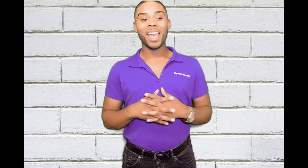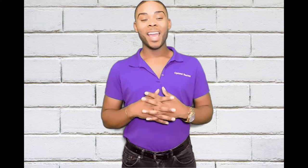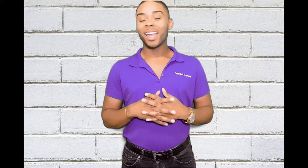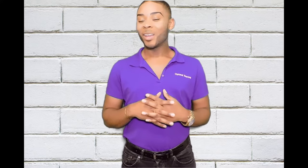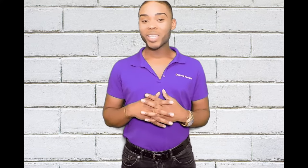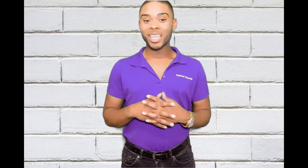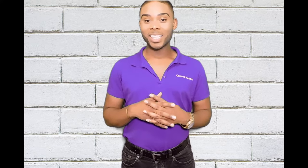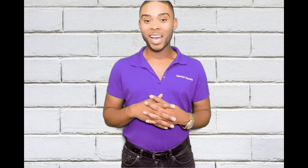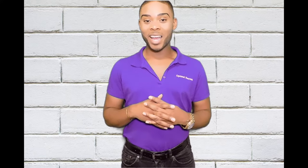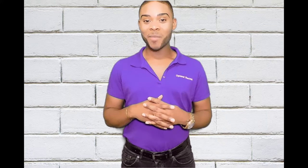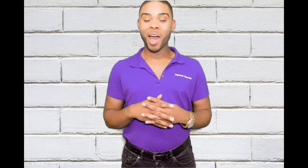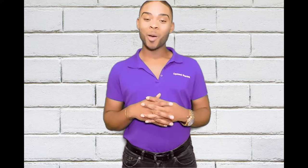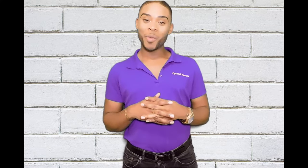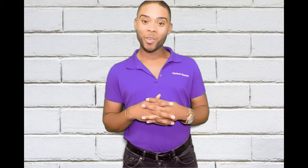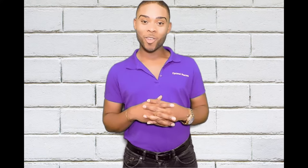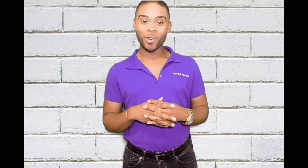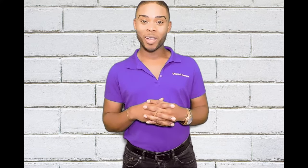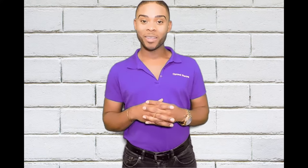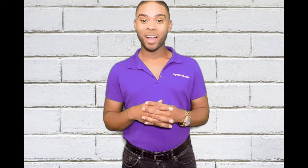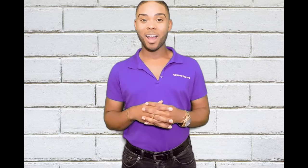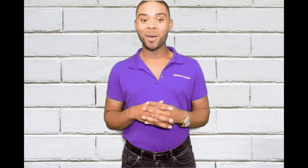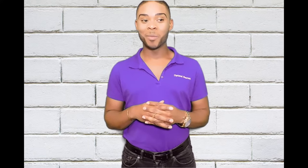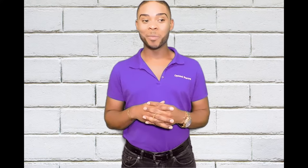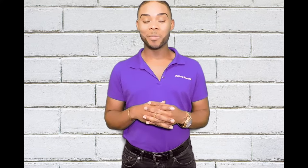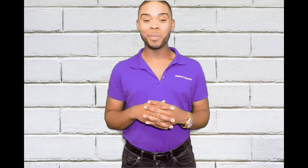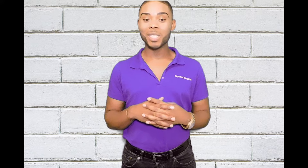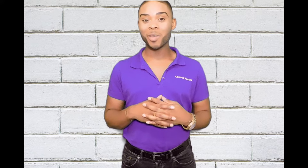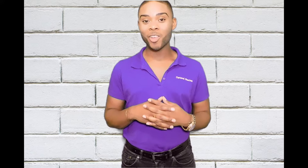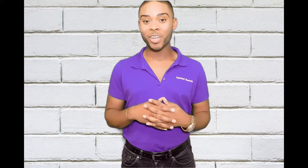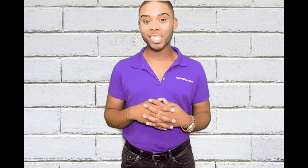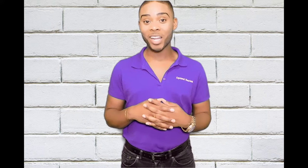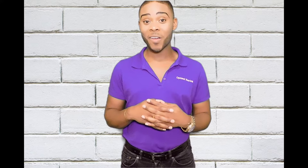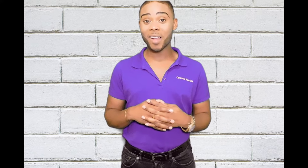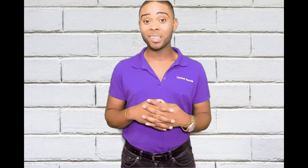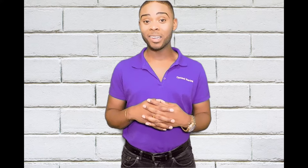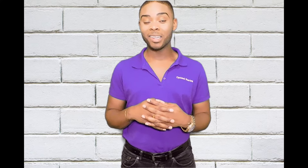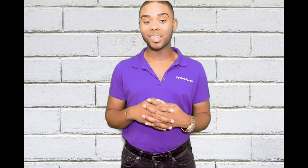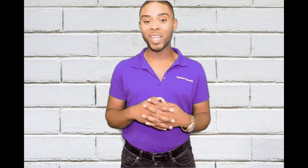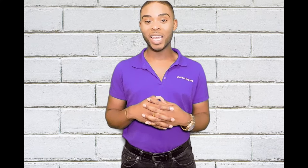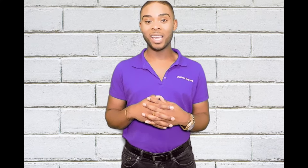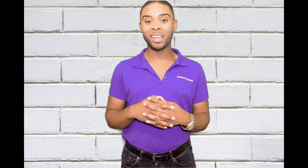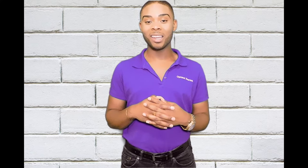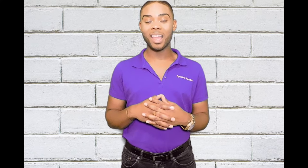It was a good time. I hope you enjoy. Um, please be sure to stick around until the end and